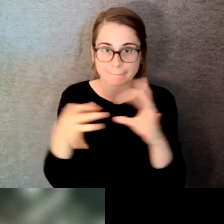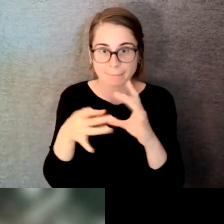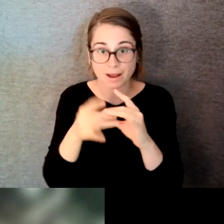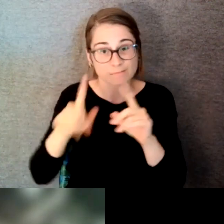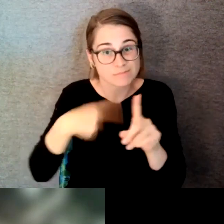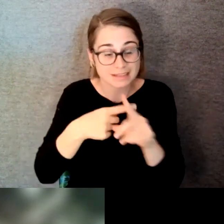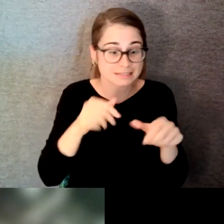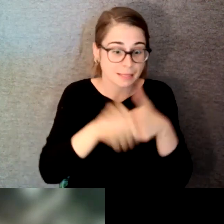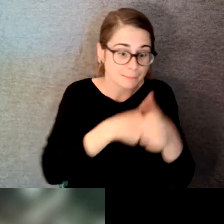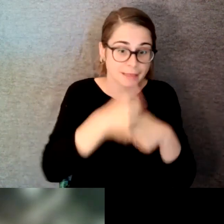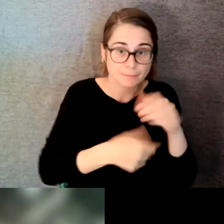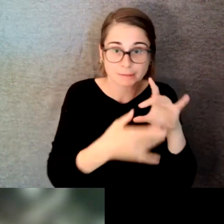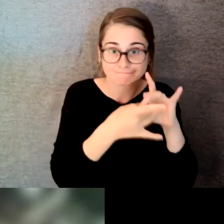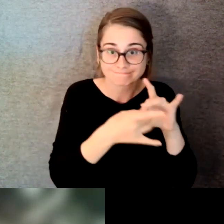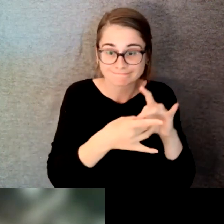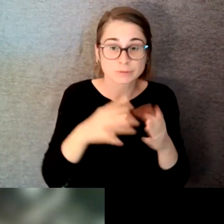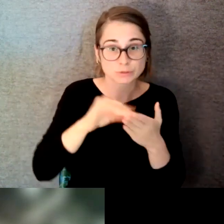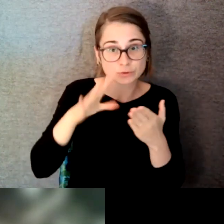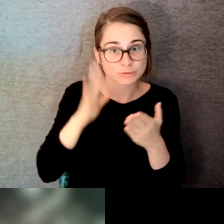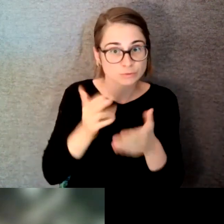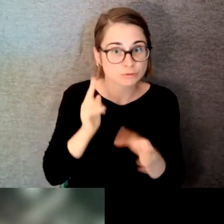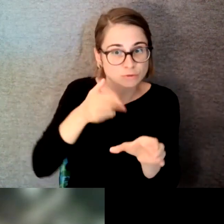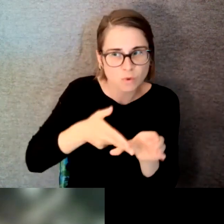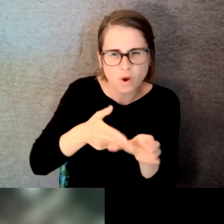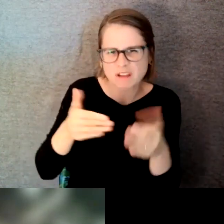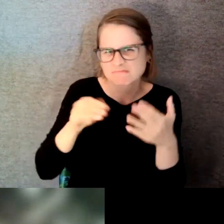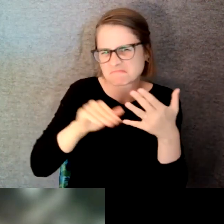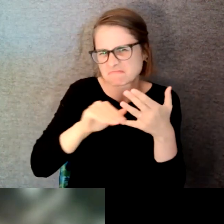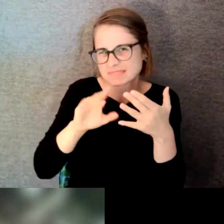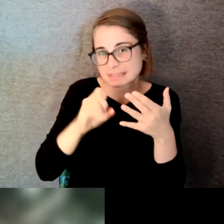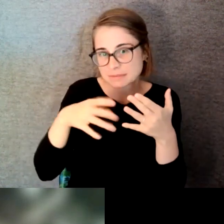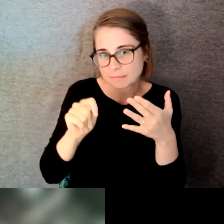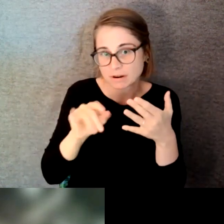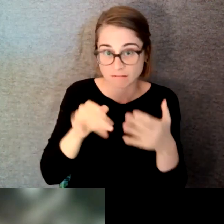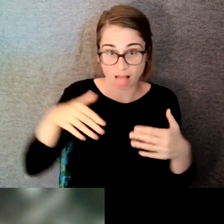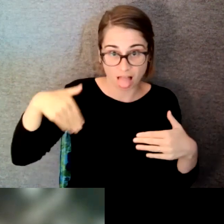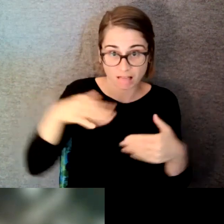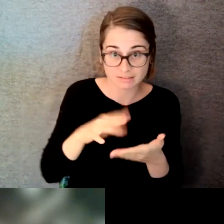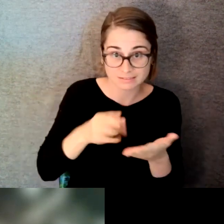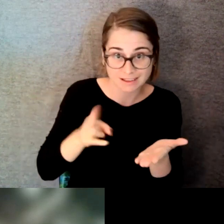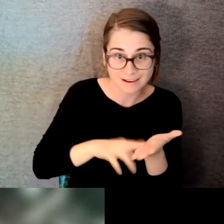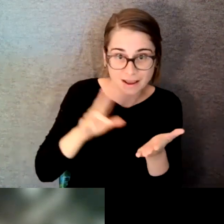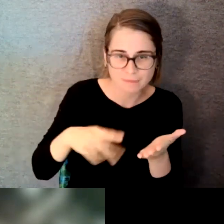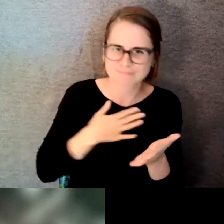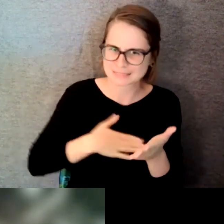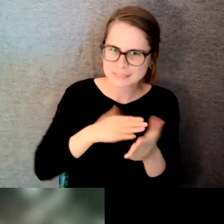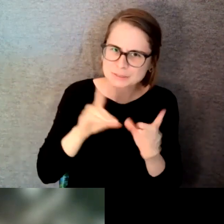Students will be invited to join at the end of September and if you haven't signed up yet, we encourage you to do so by visiting Tigersconnect.RIT.edu.